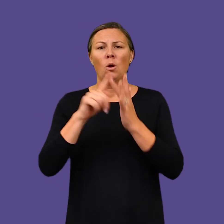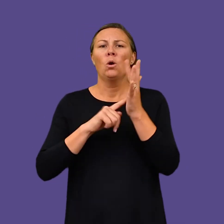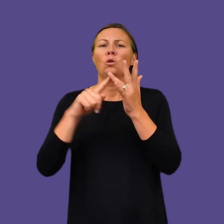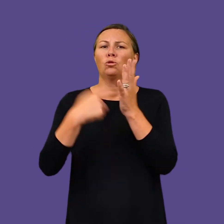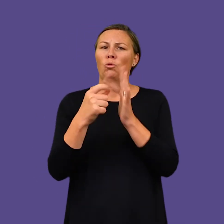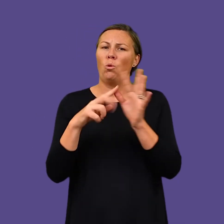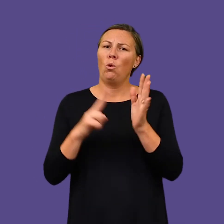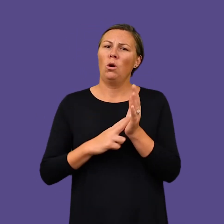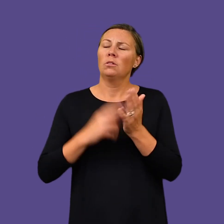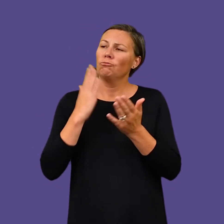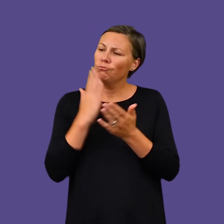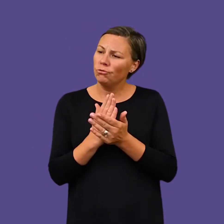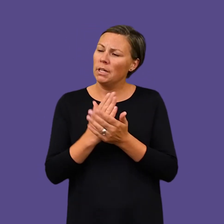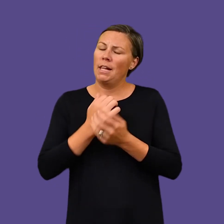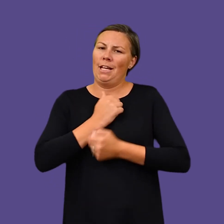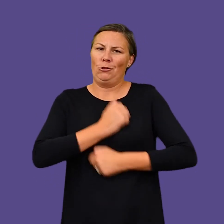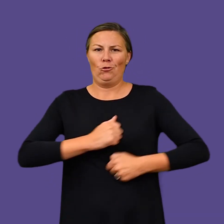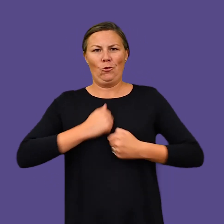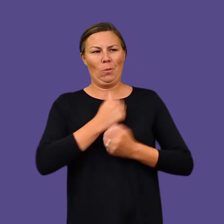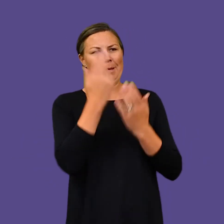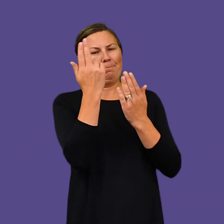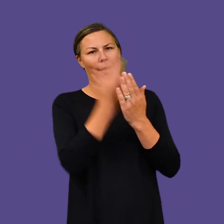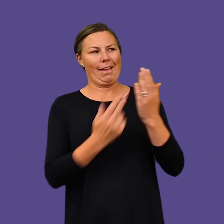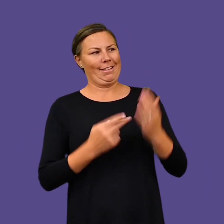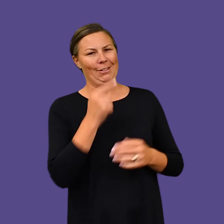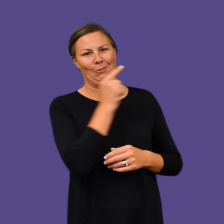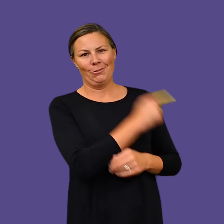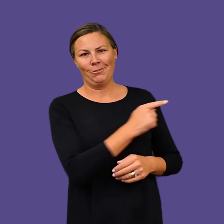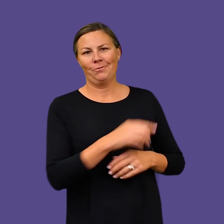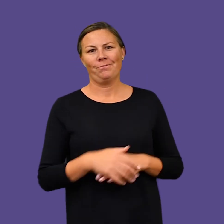Painting her portrait has been a real pleasure.’